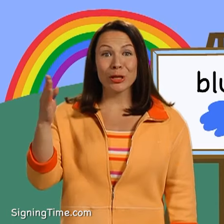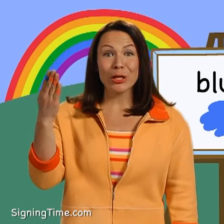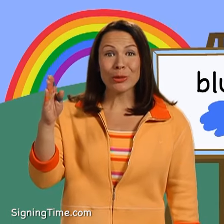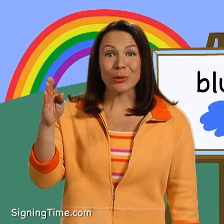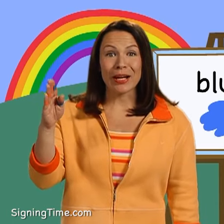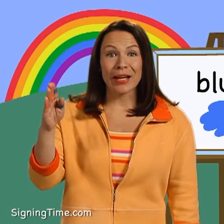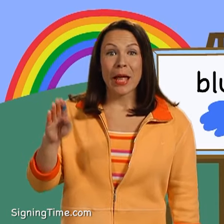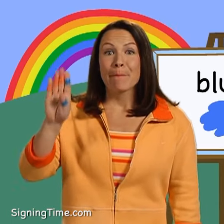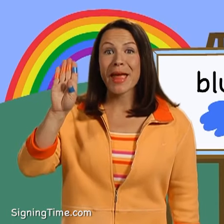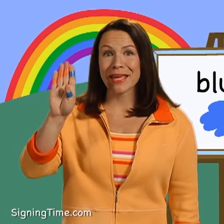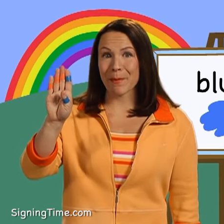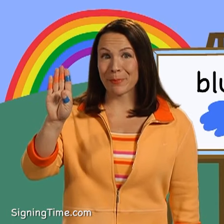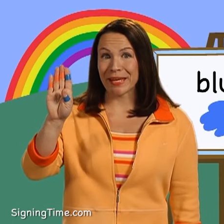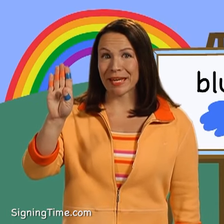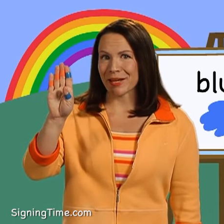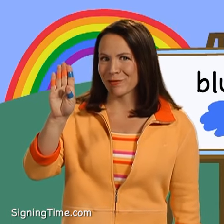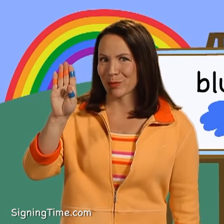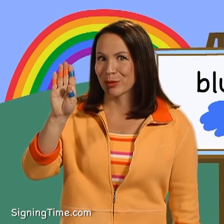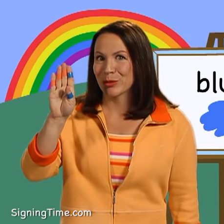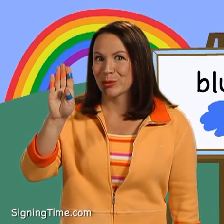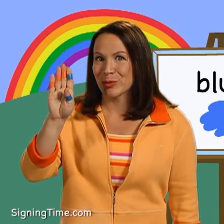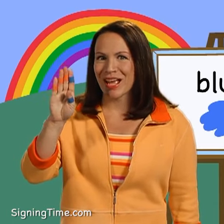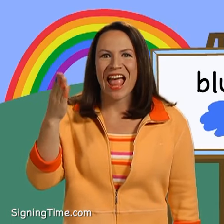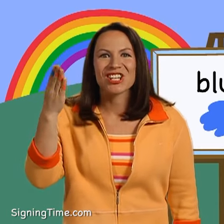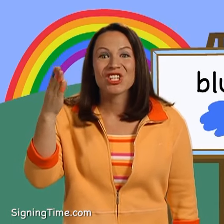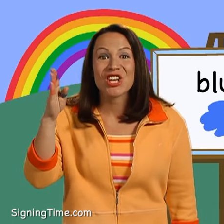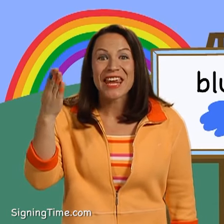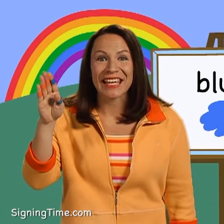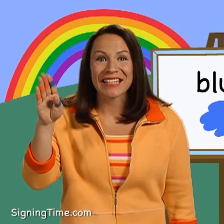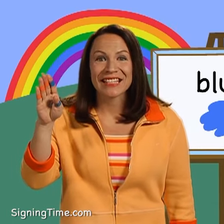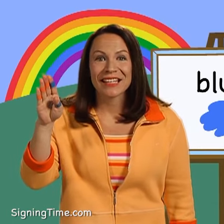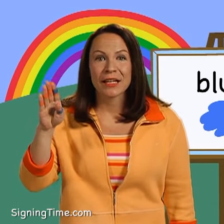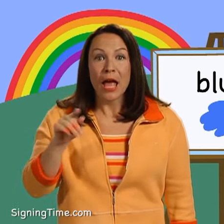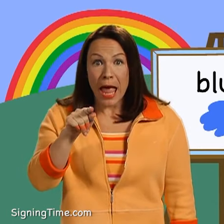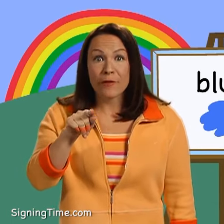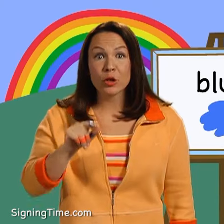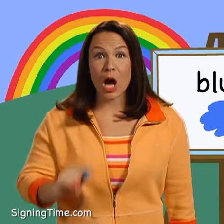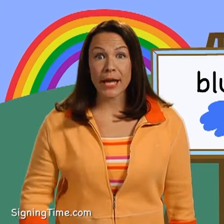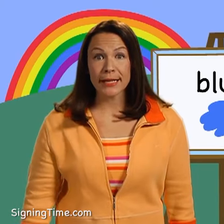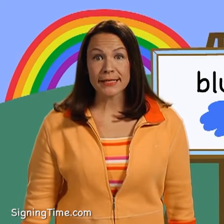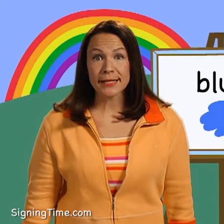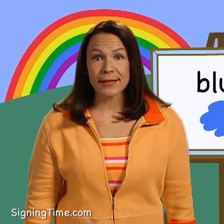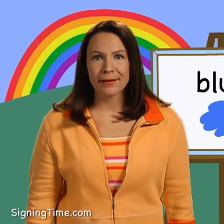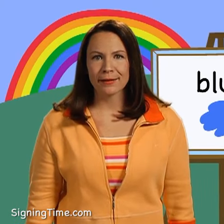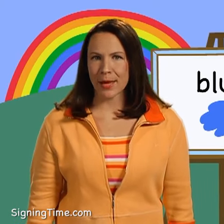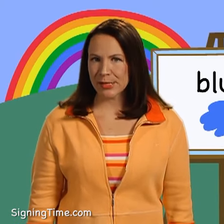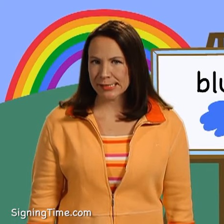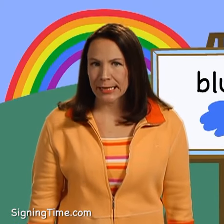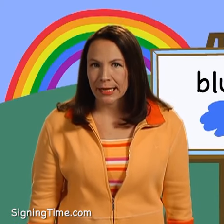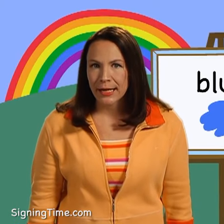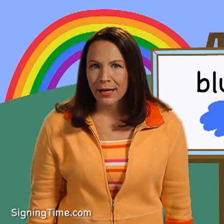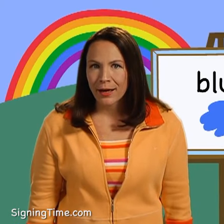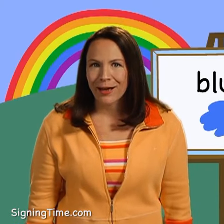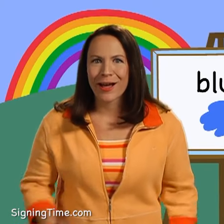Blue! Make a B for blue and shake it. Have you got it? Let me see.